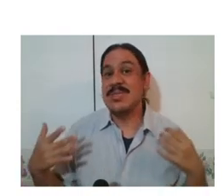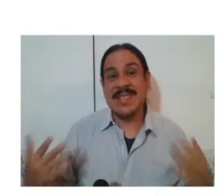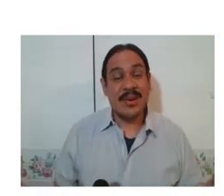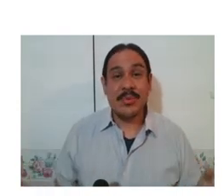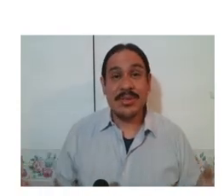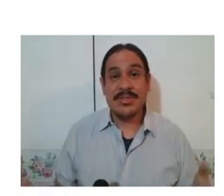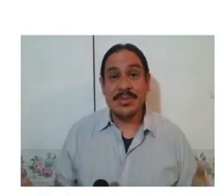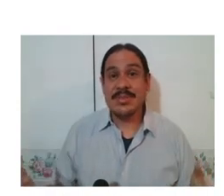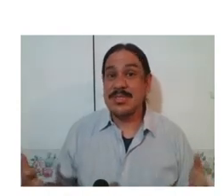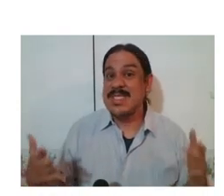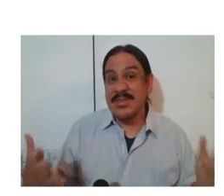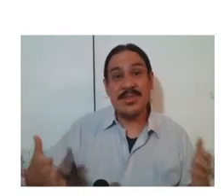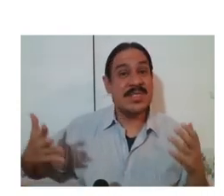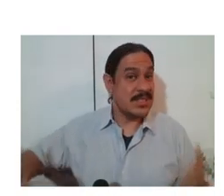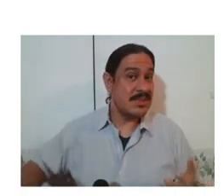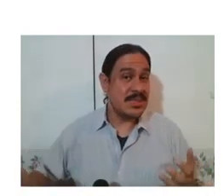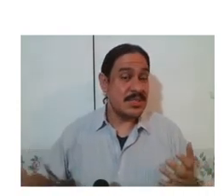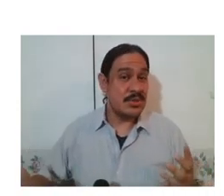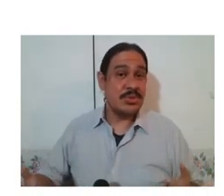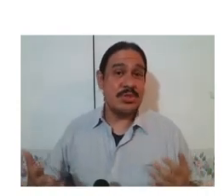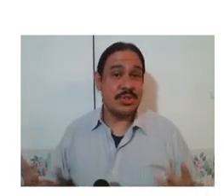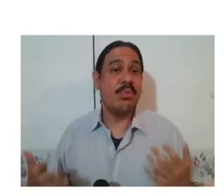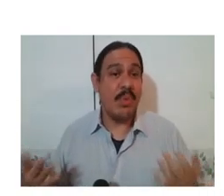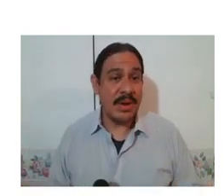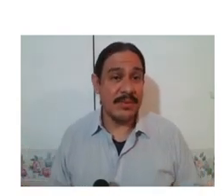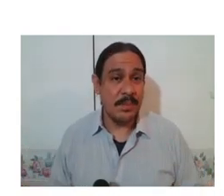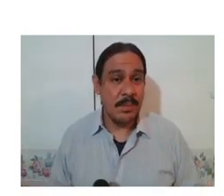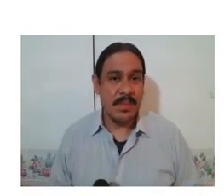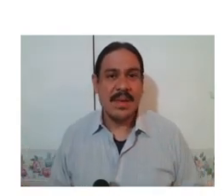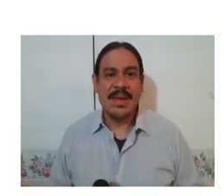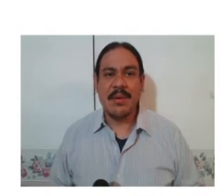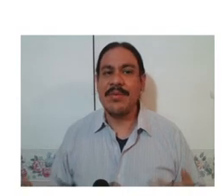hands the motions of the hands the location